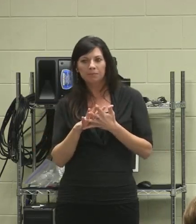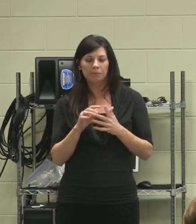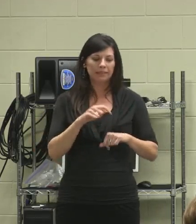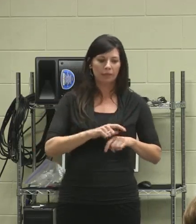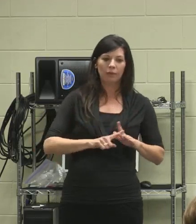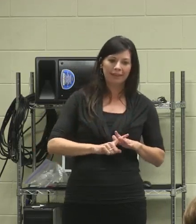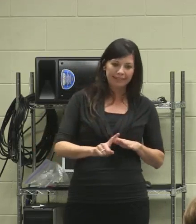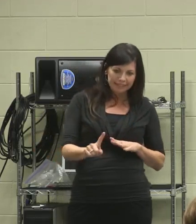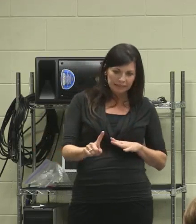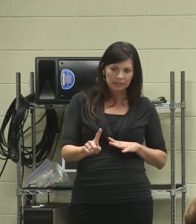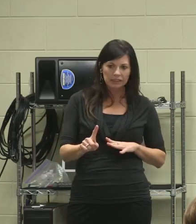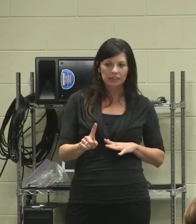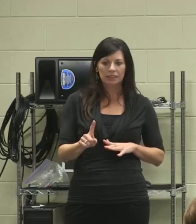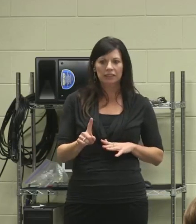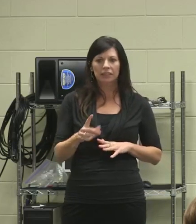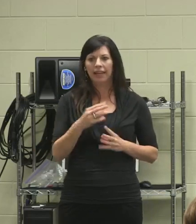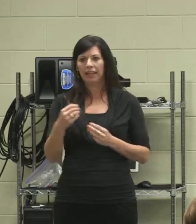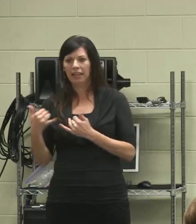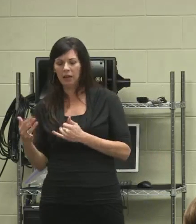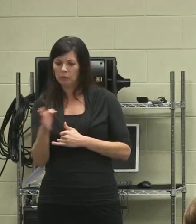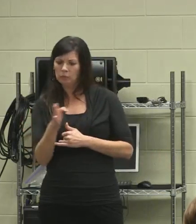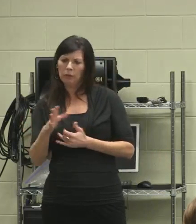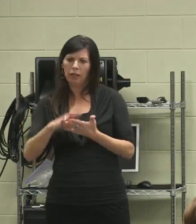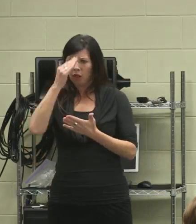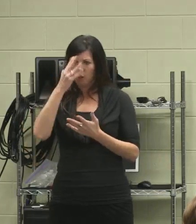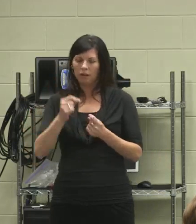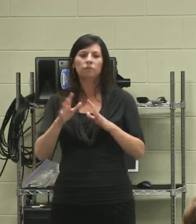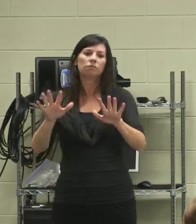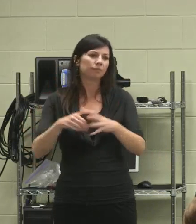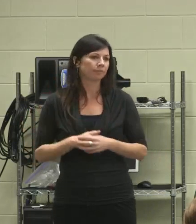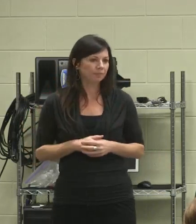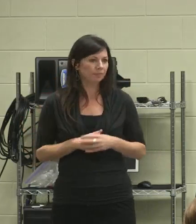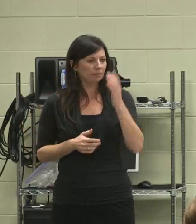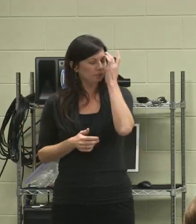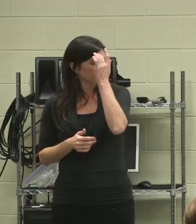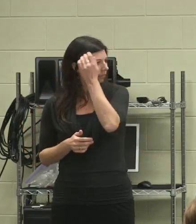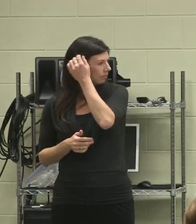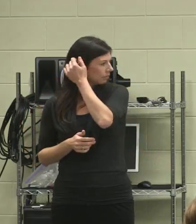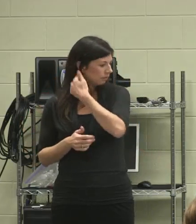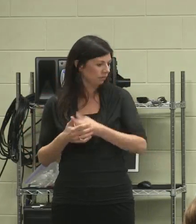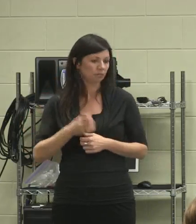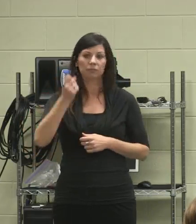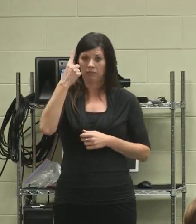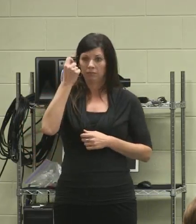transition services until now? I"m still amazed that even though I went into AVP